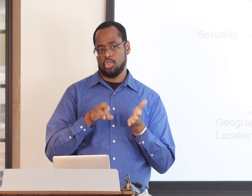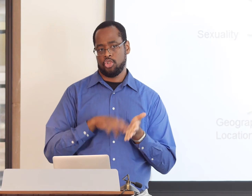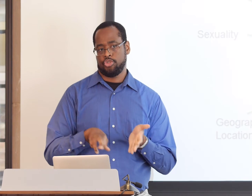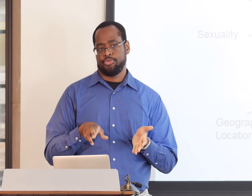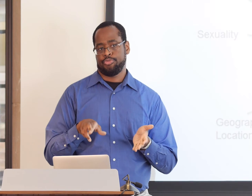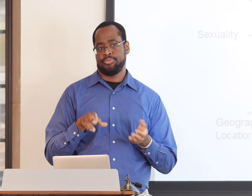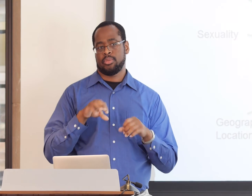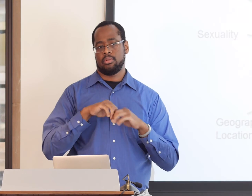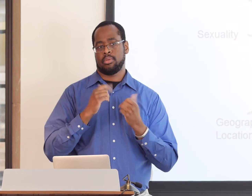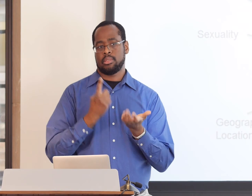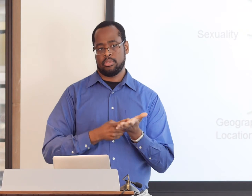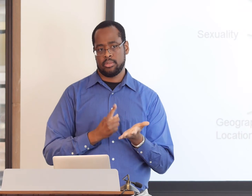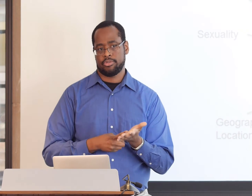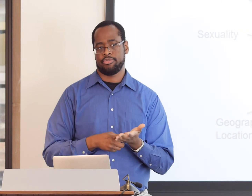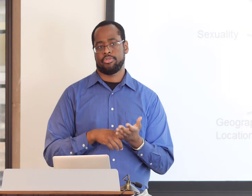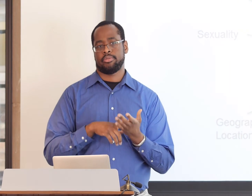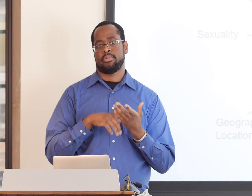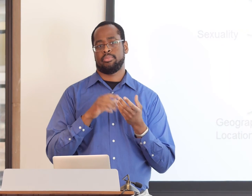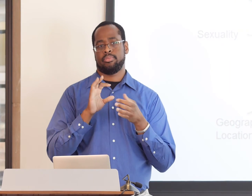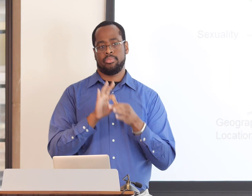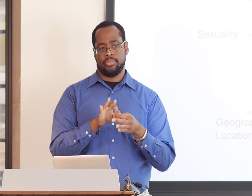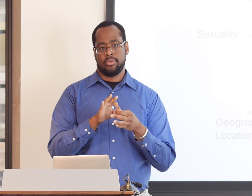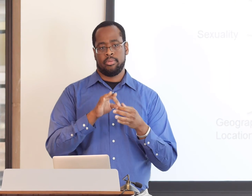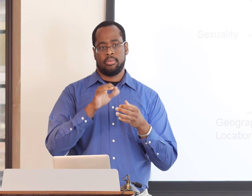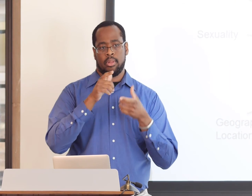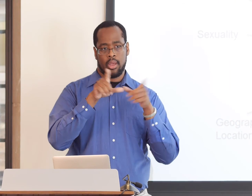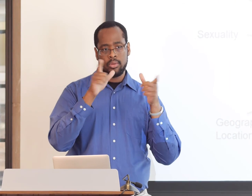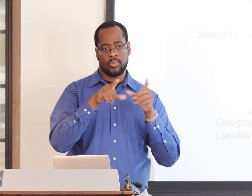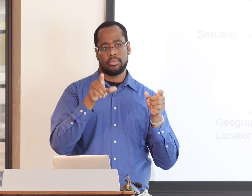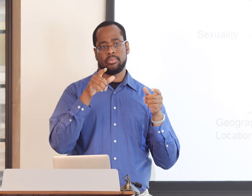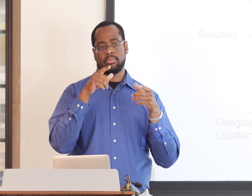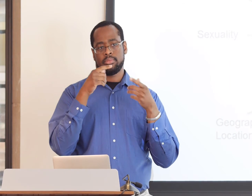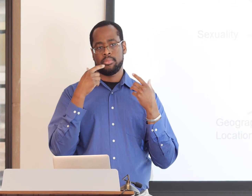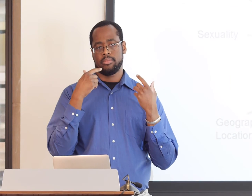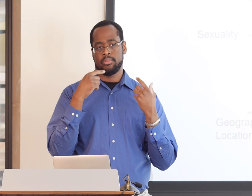It should be included within research, within discussions,